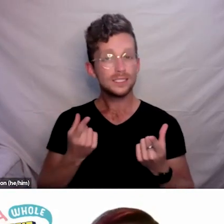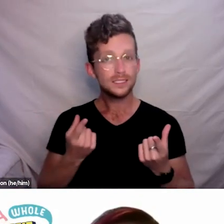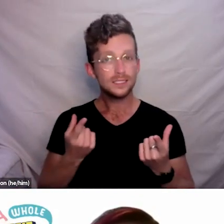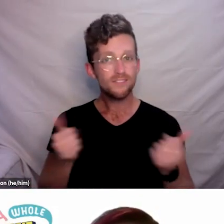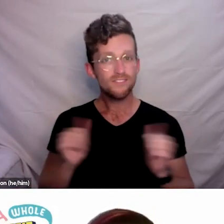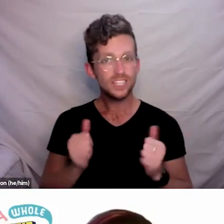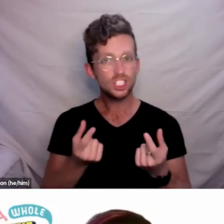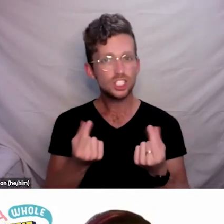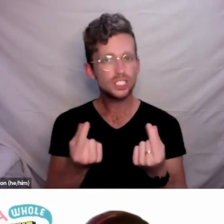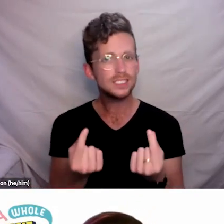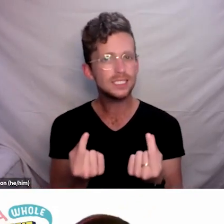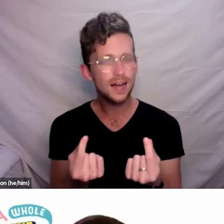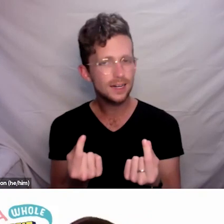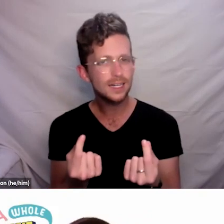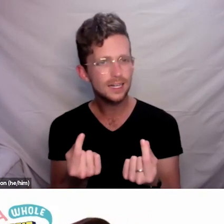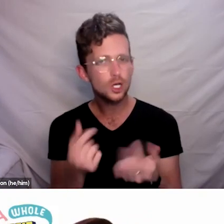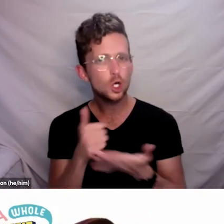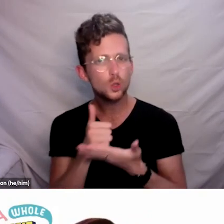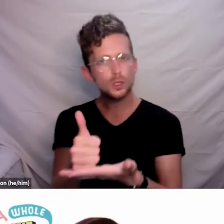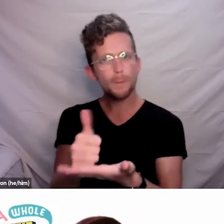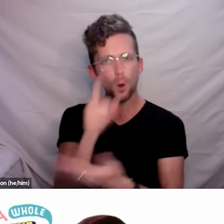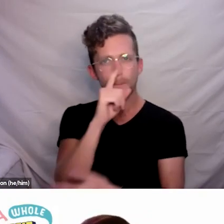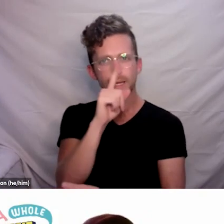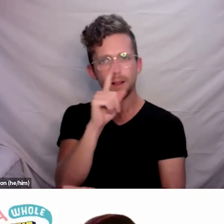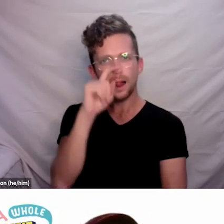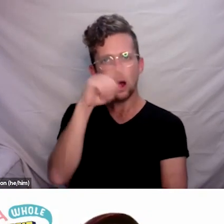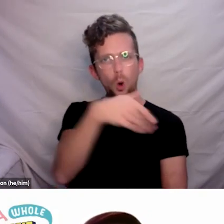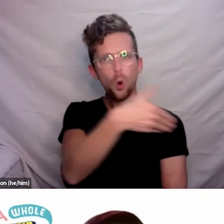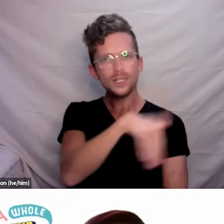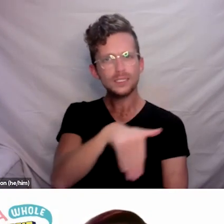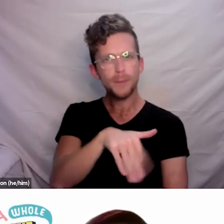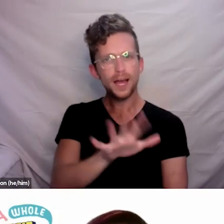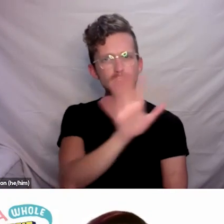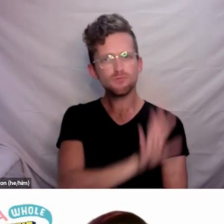in the Hawke’s Bay region? In terms of making sure disabled people are being supported